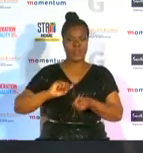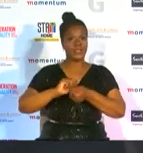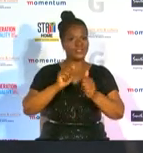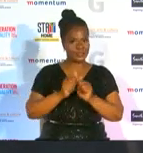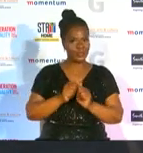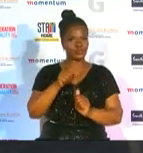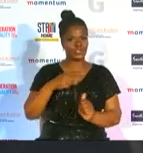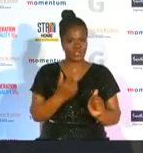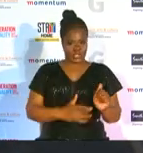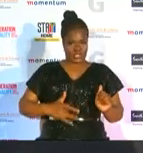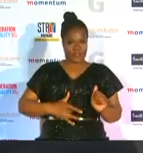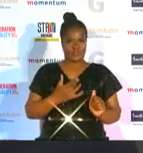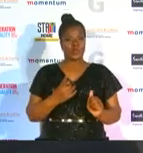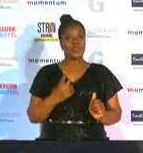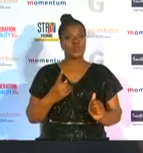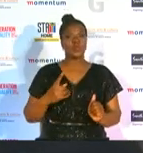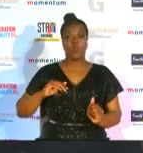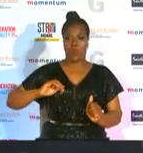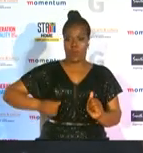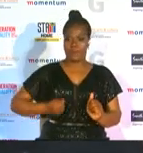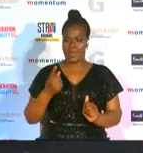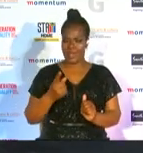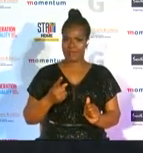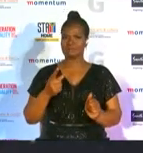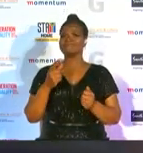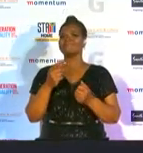fellow athletes and women behind the scenes